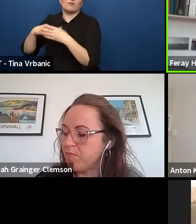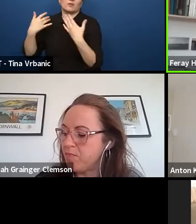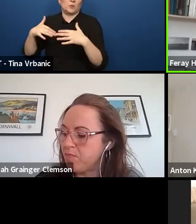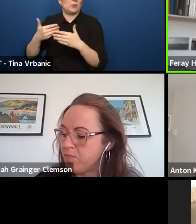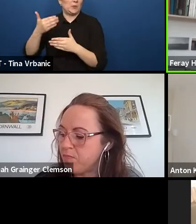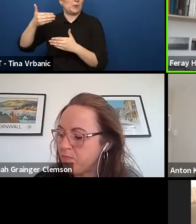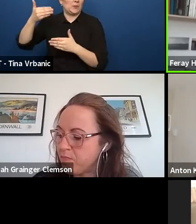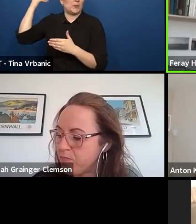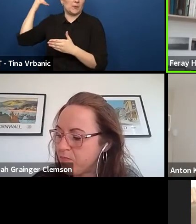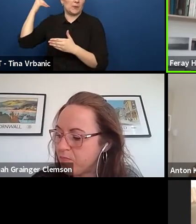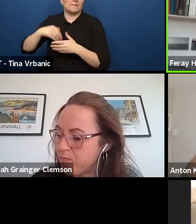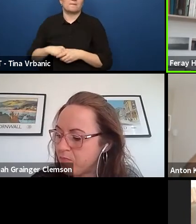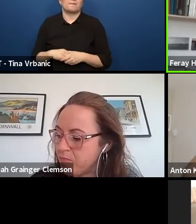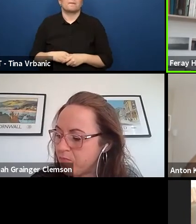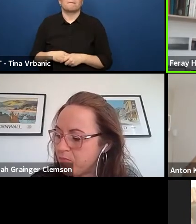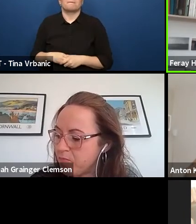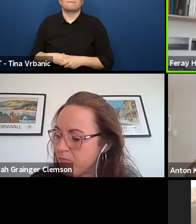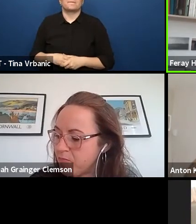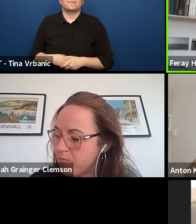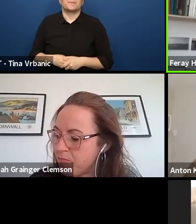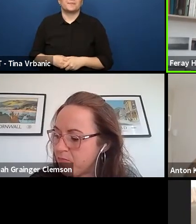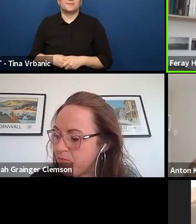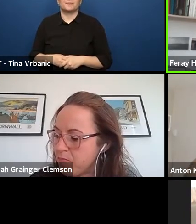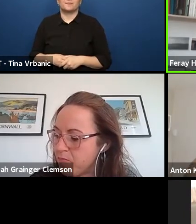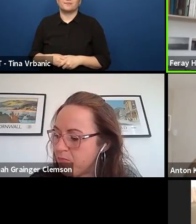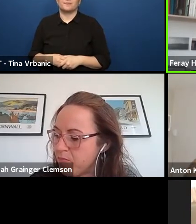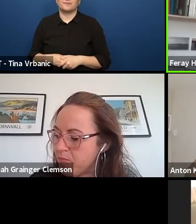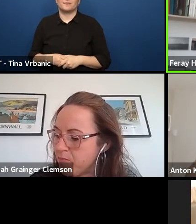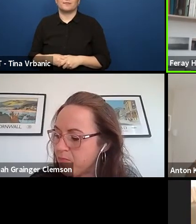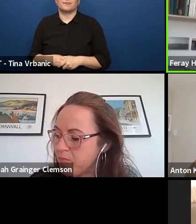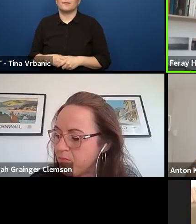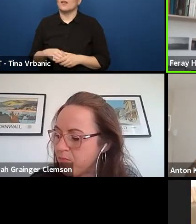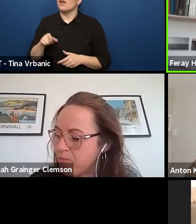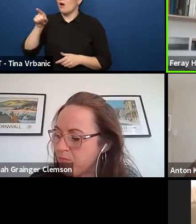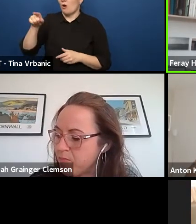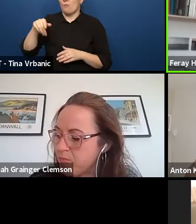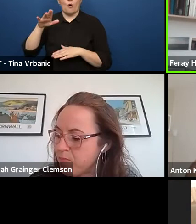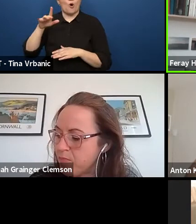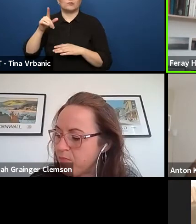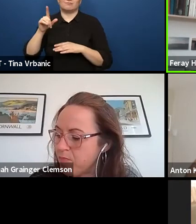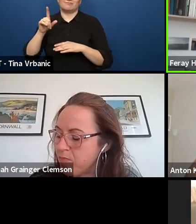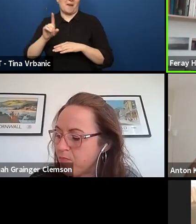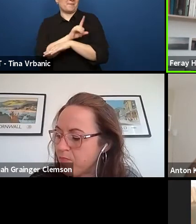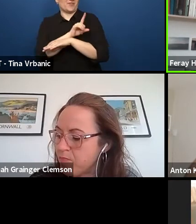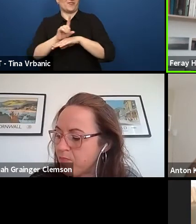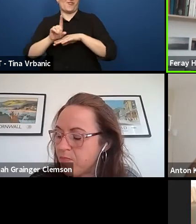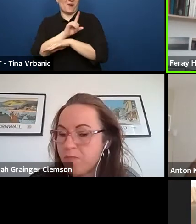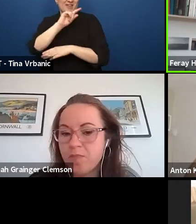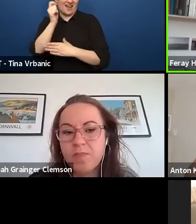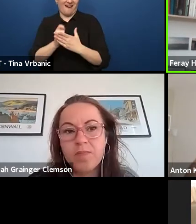and she leans most on performing arts. She does a poetry slam